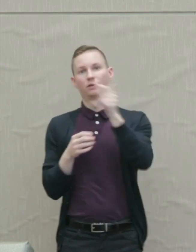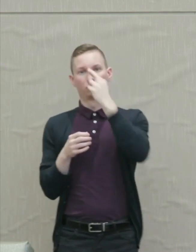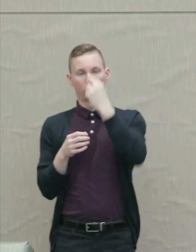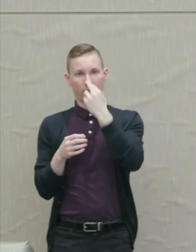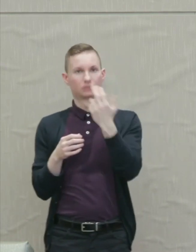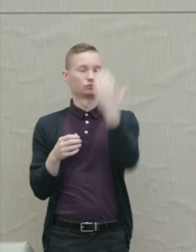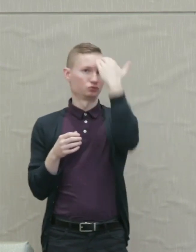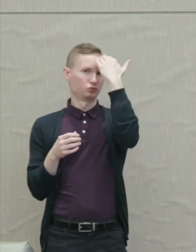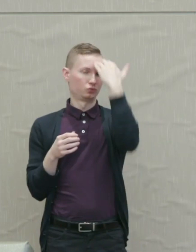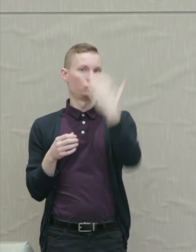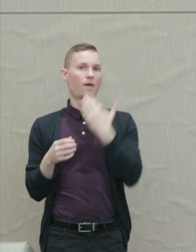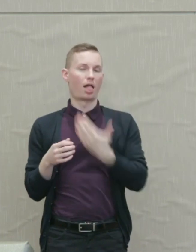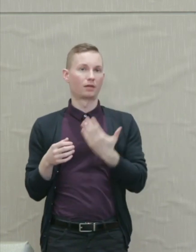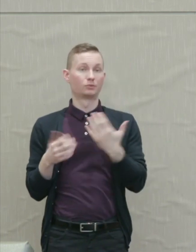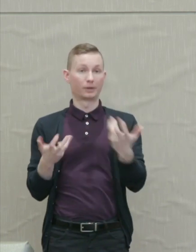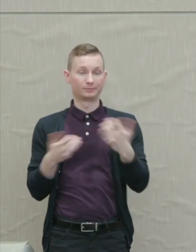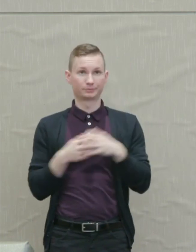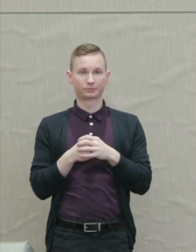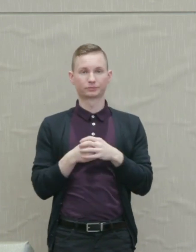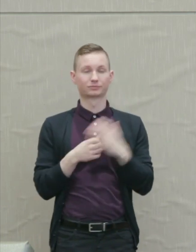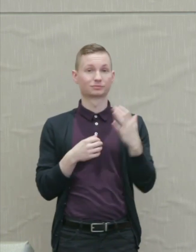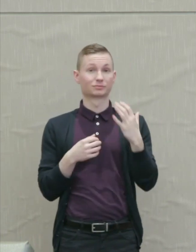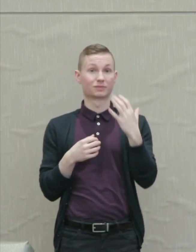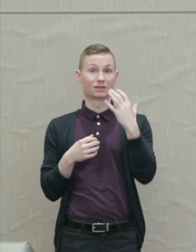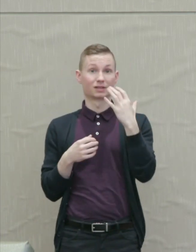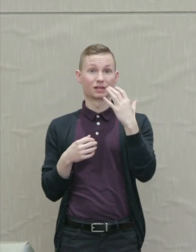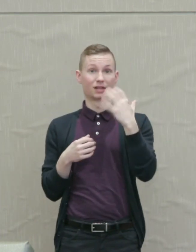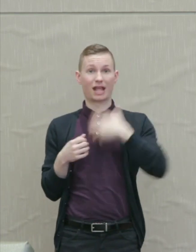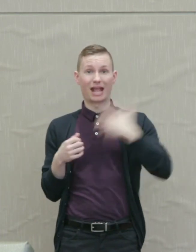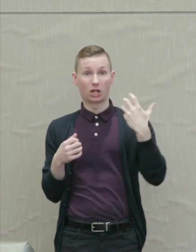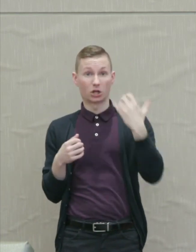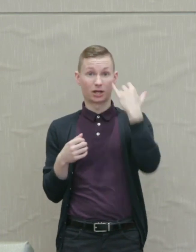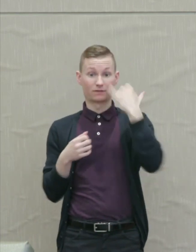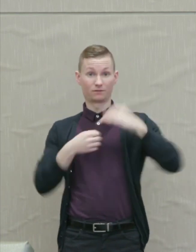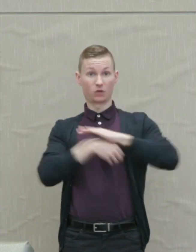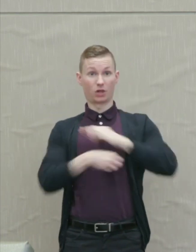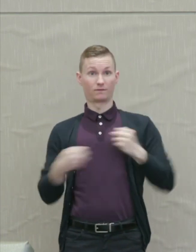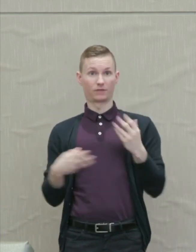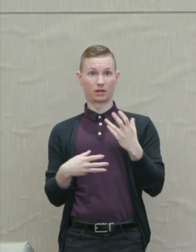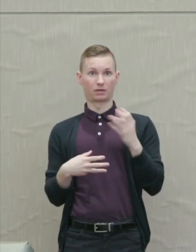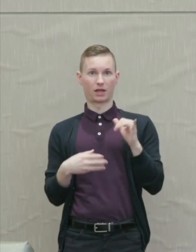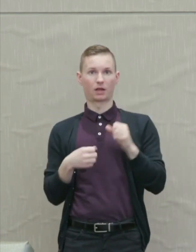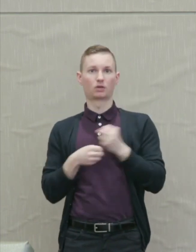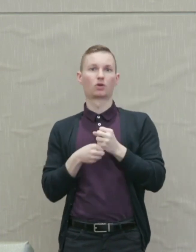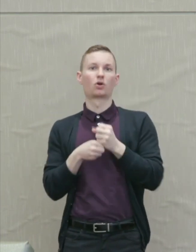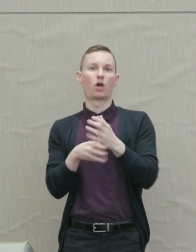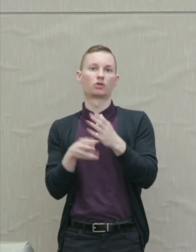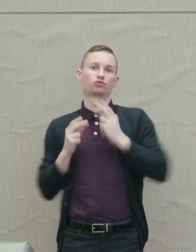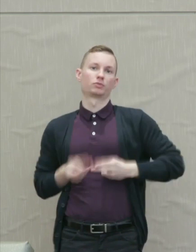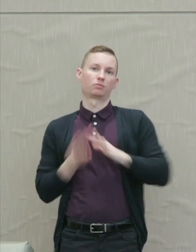too well was an anger full of fear at one's own human vulnerability.